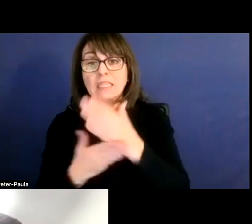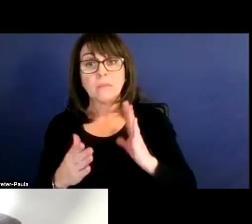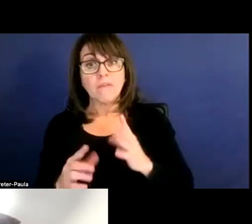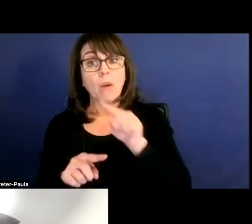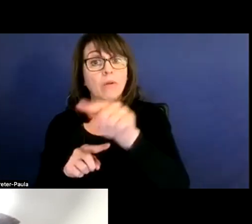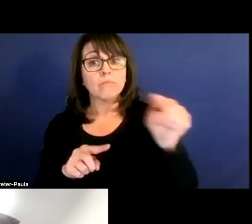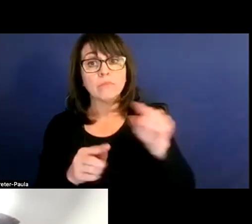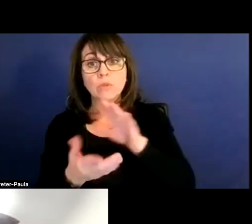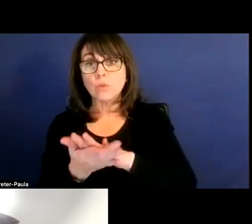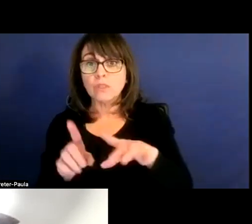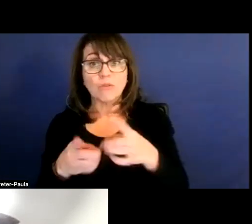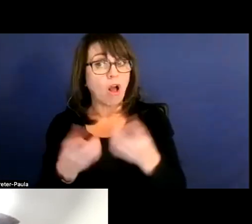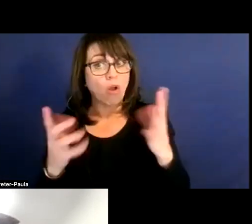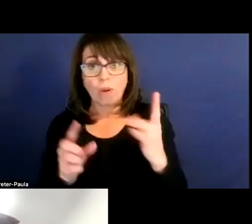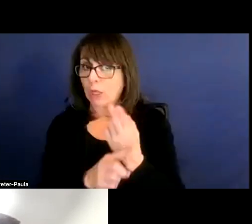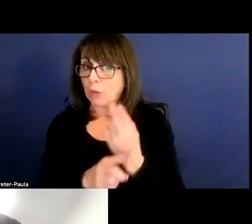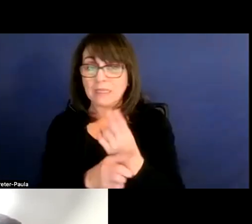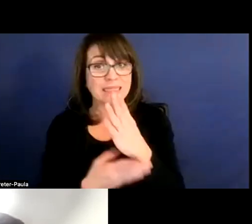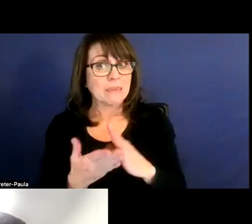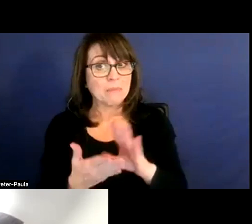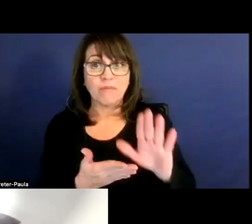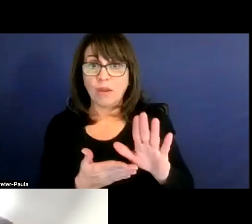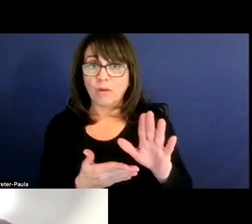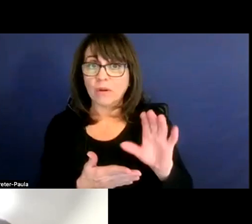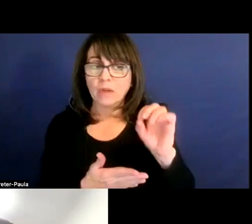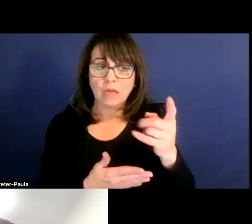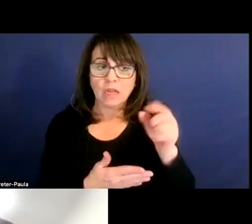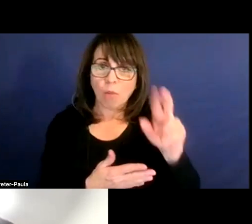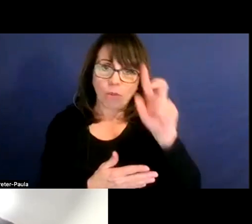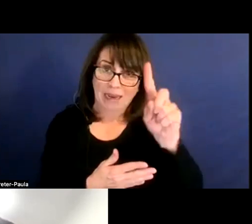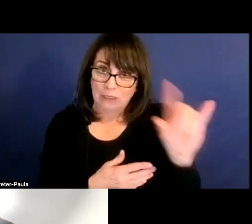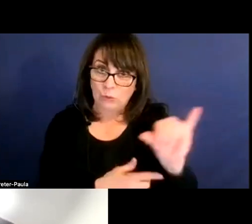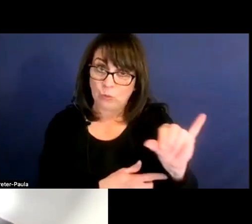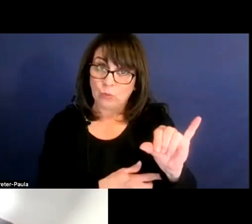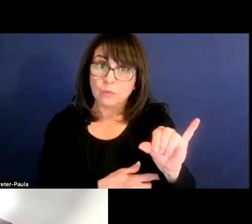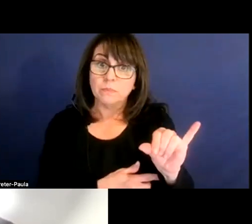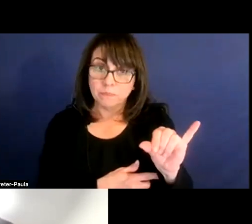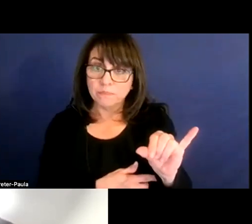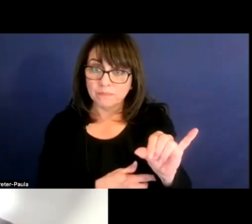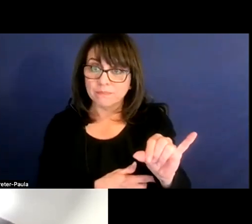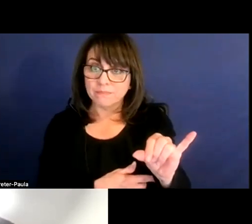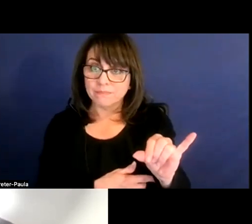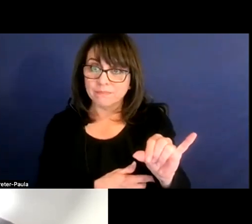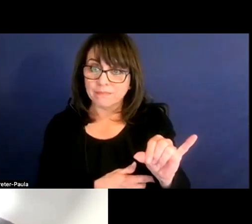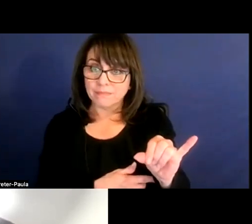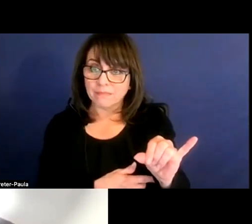actually already using some of those copper pennies already, and they're probably trying to kinda maximize that